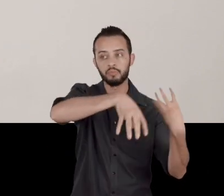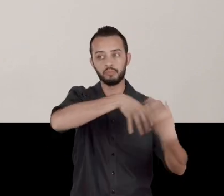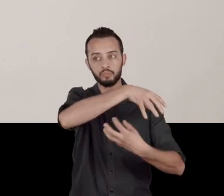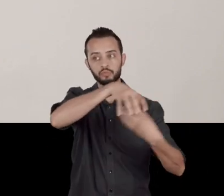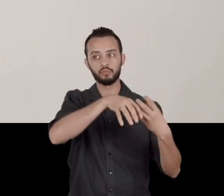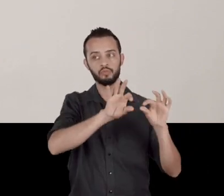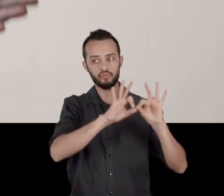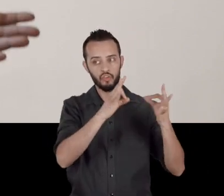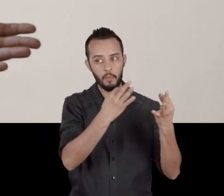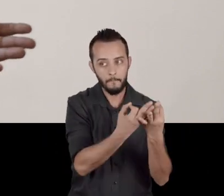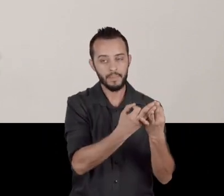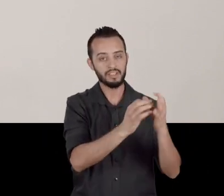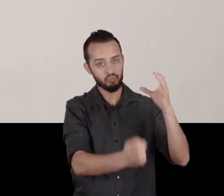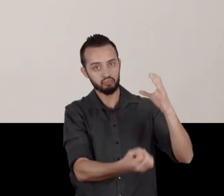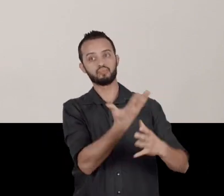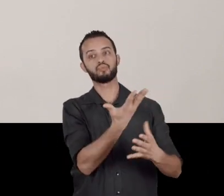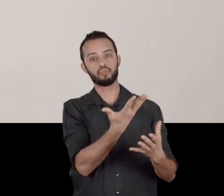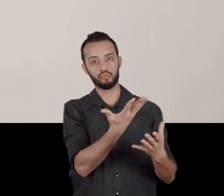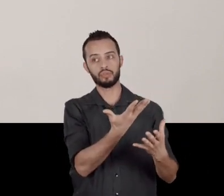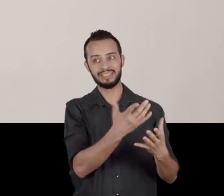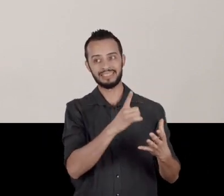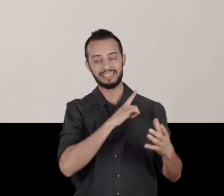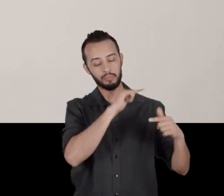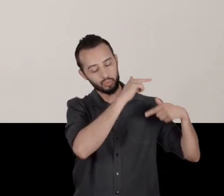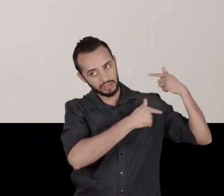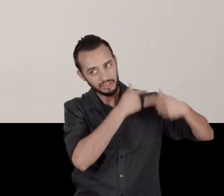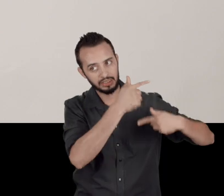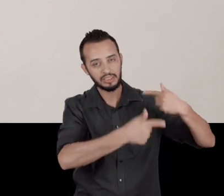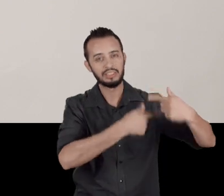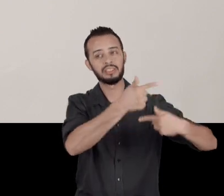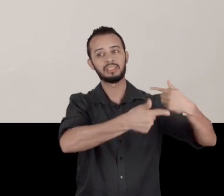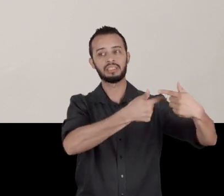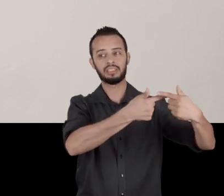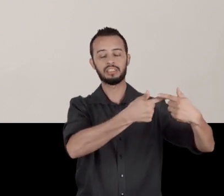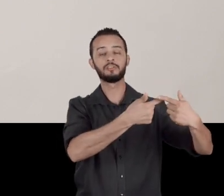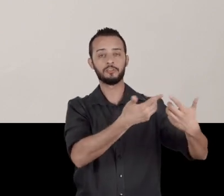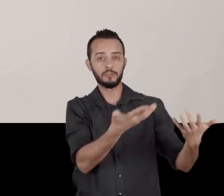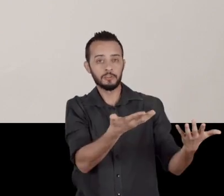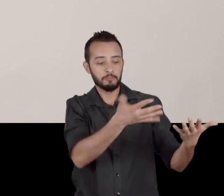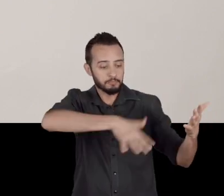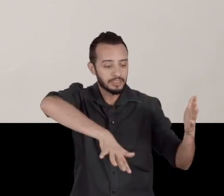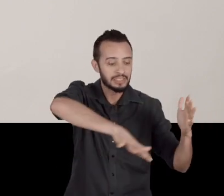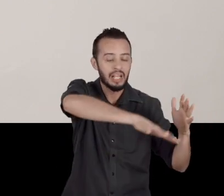there are mixed-race descendants, and so on. They occupy most of the territory.